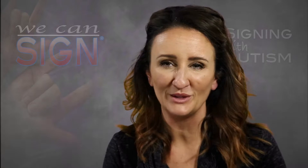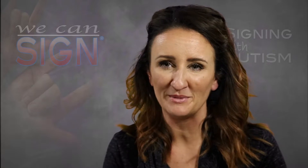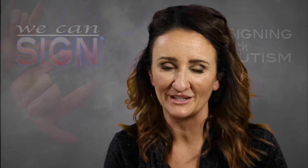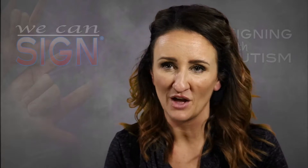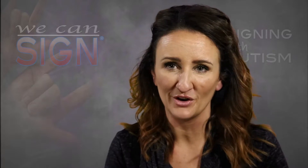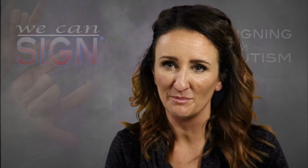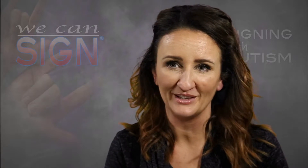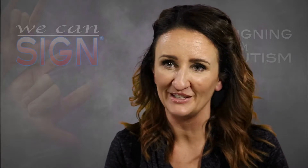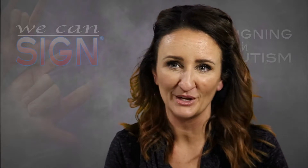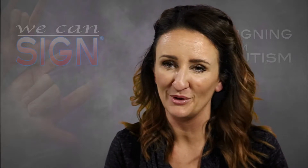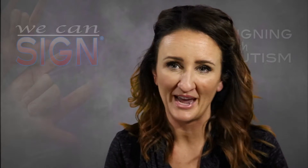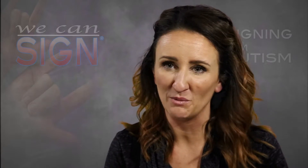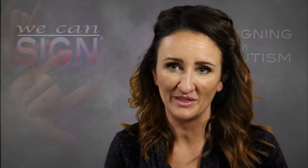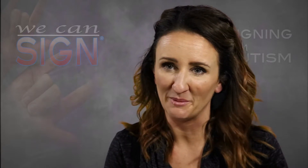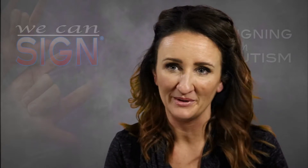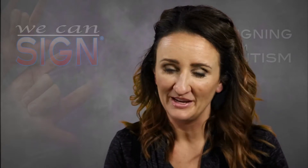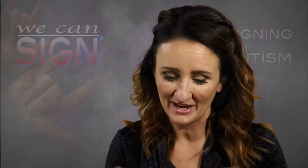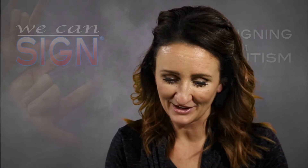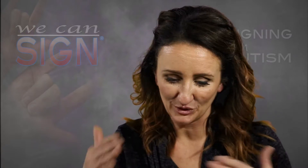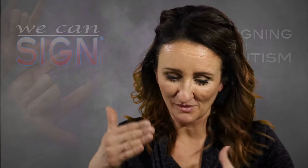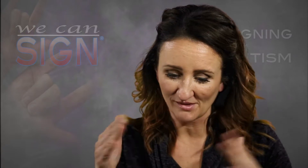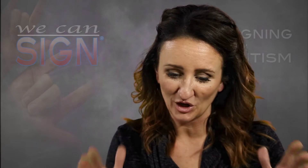limited on their ability to communicate with him he had to use this little